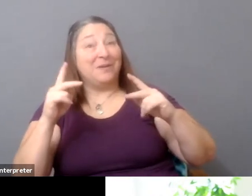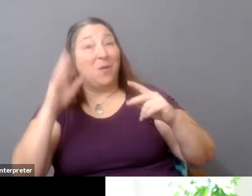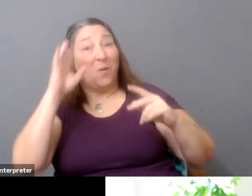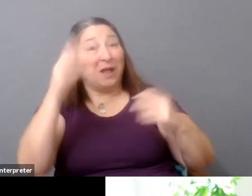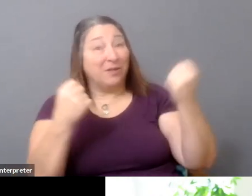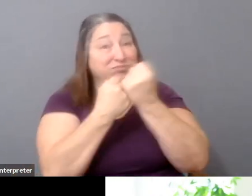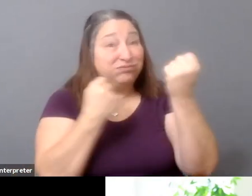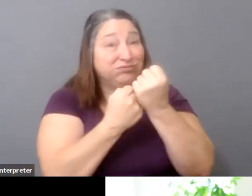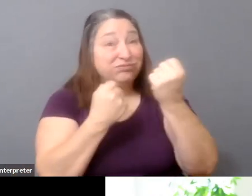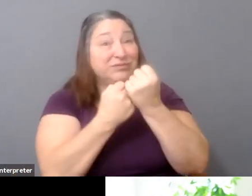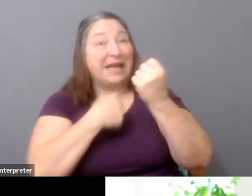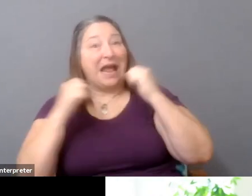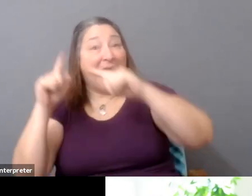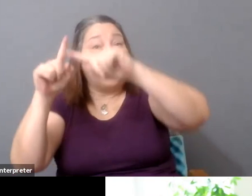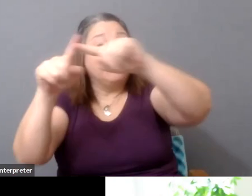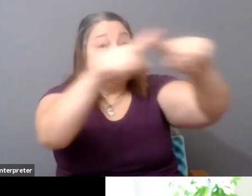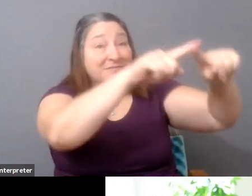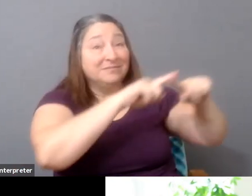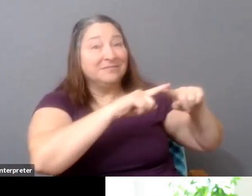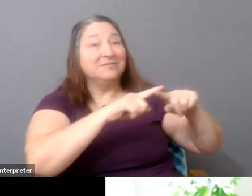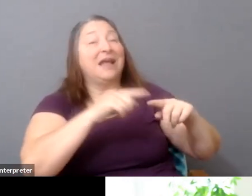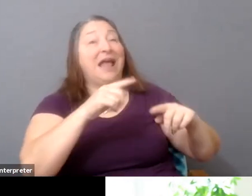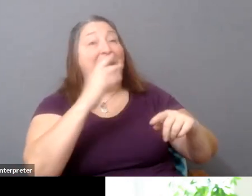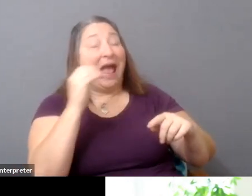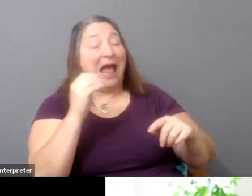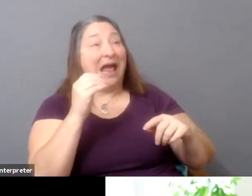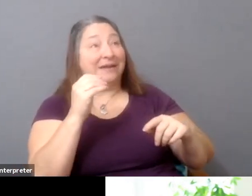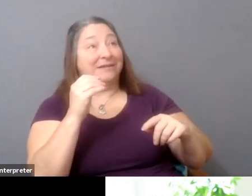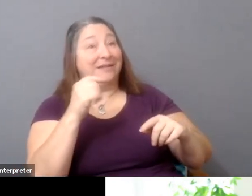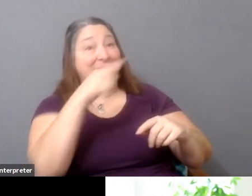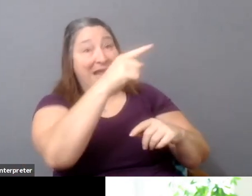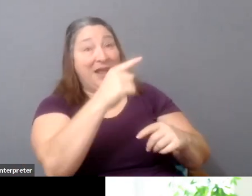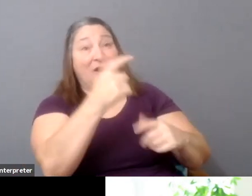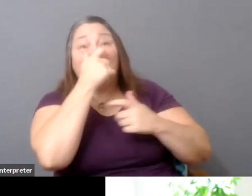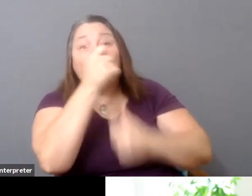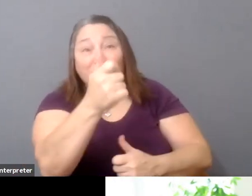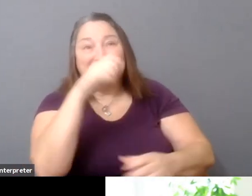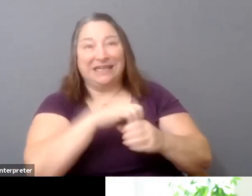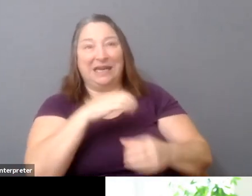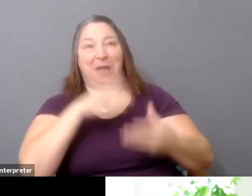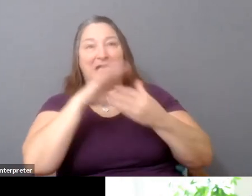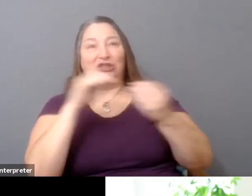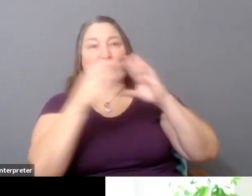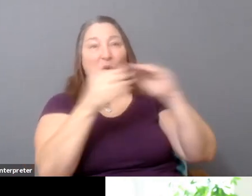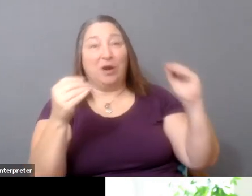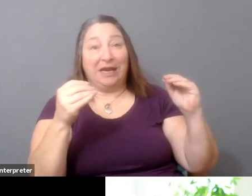and can you actually make room for them to bring them along with you? And that might feel weird.